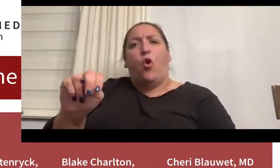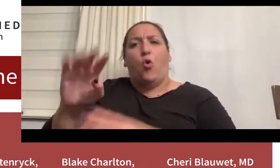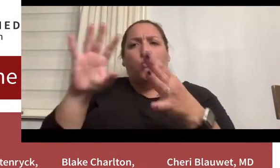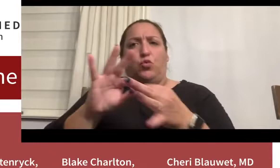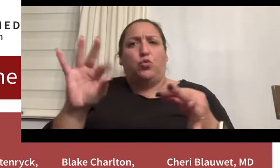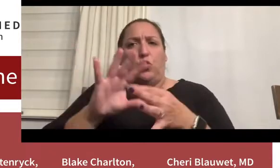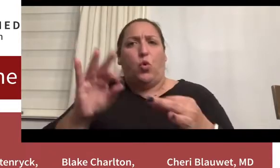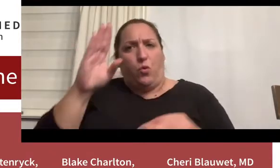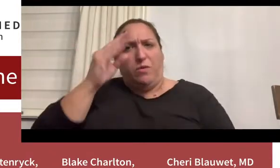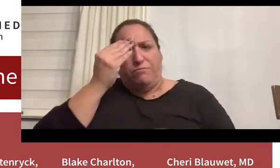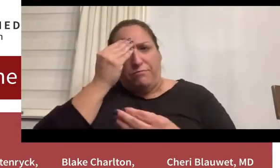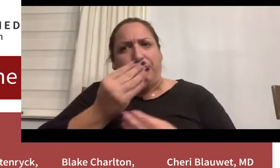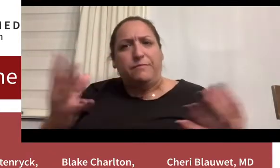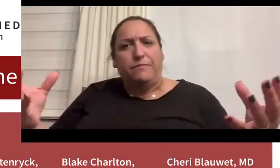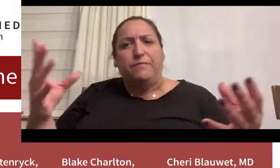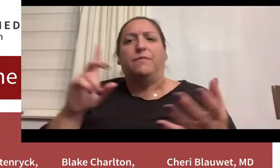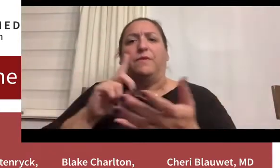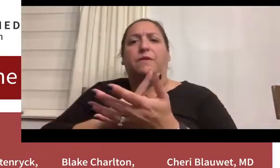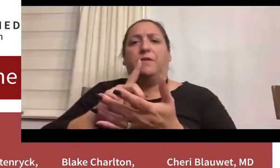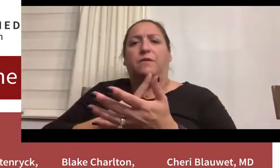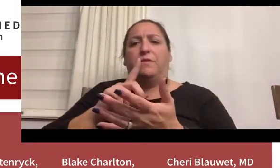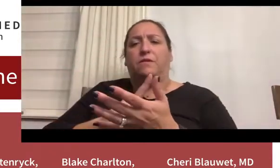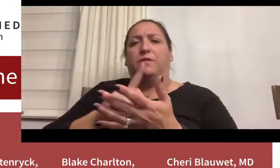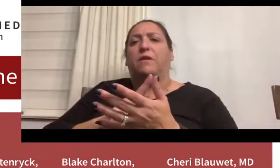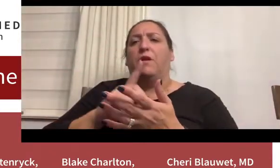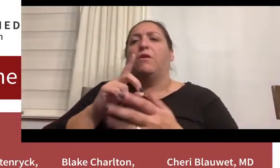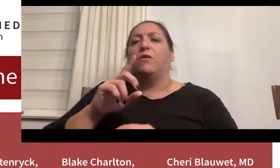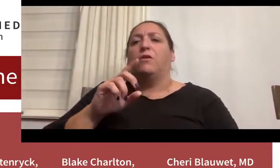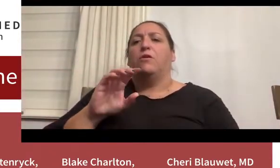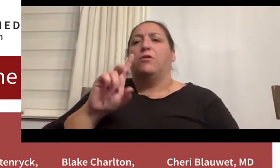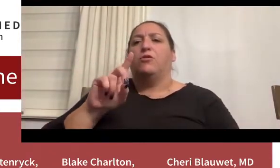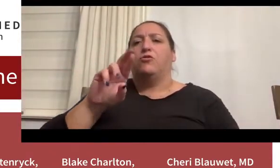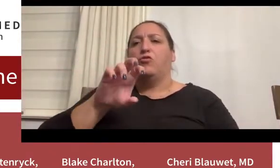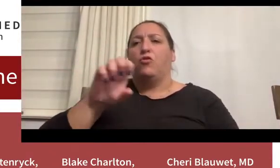Dr. Sharon Drost, ‘02 is a Stanford-educated